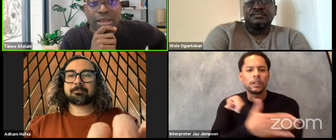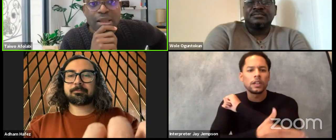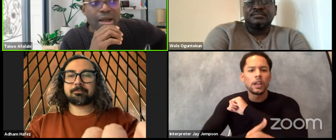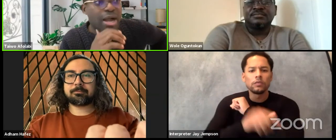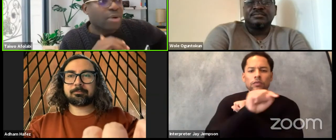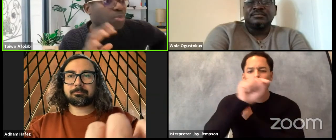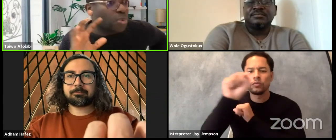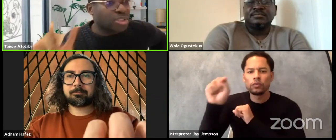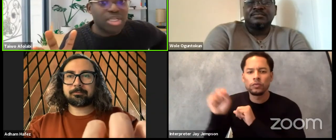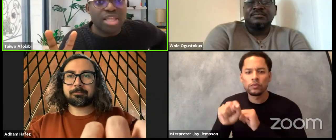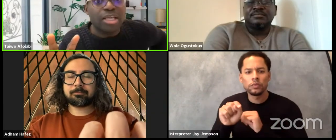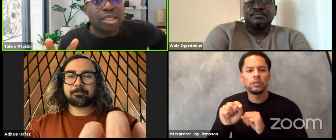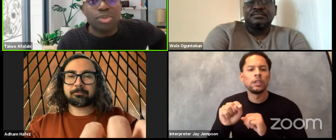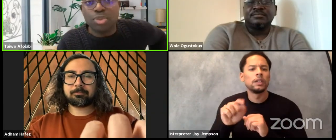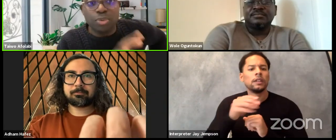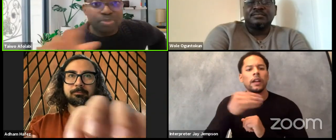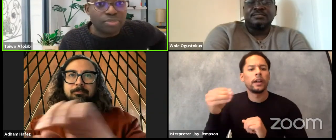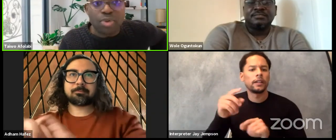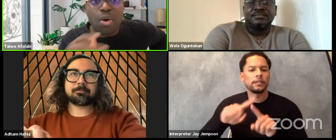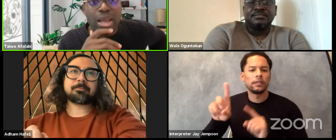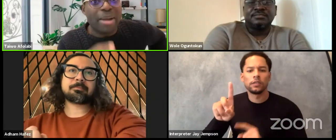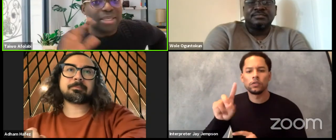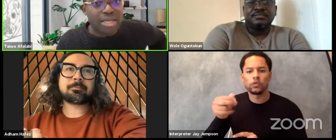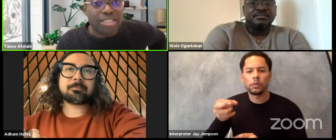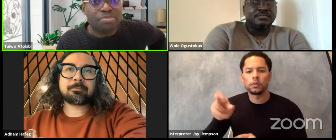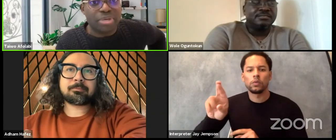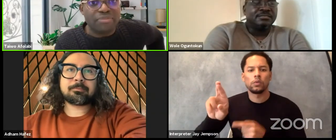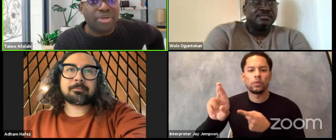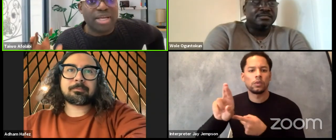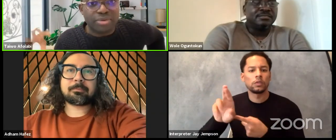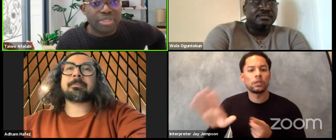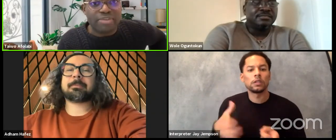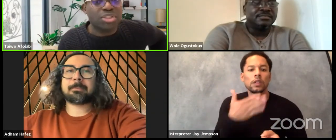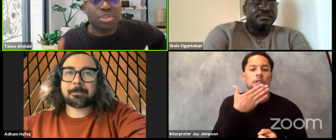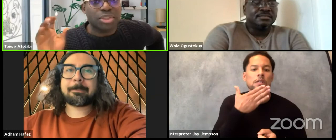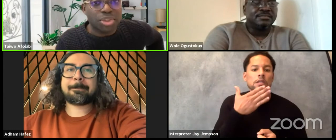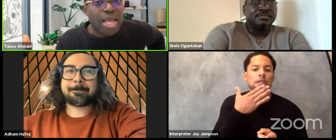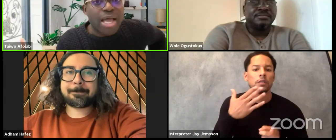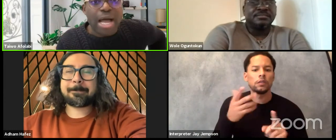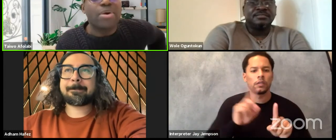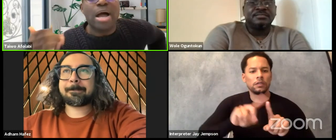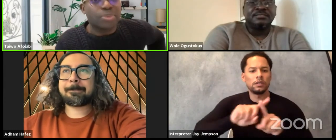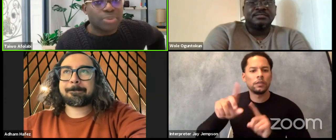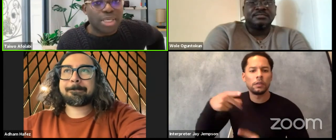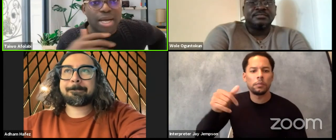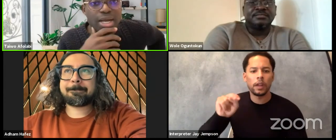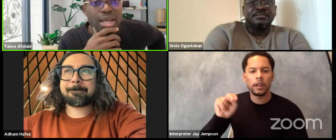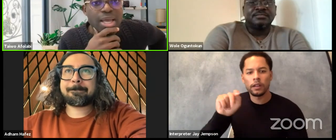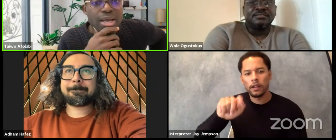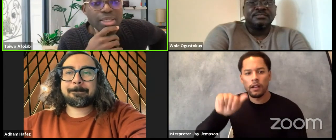I want to say thank you to all our partners, Pan-African Creative Exchange, HowlRound,